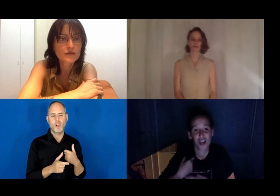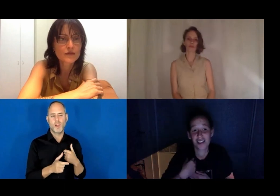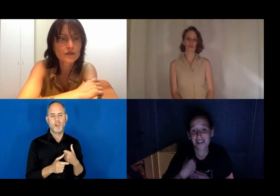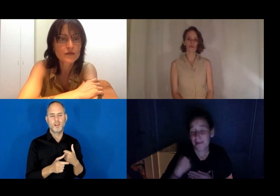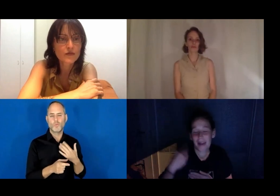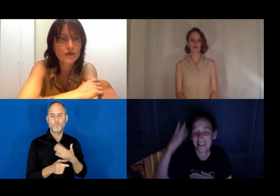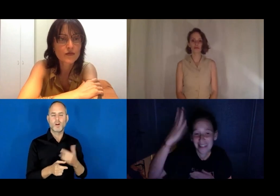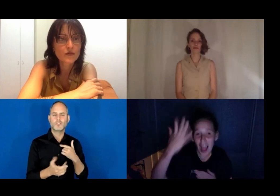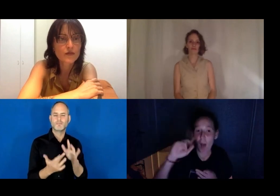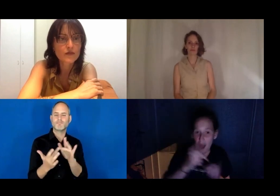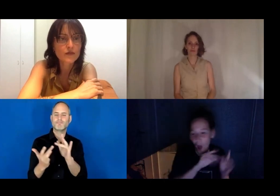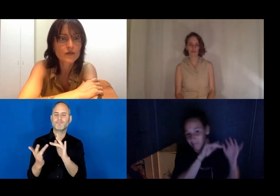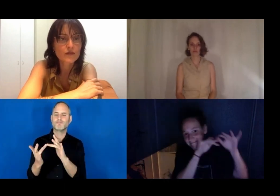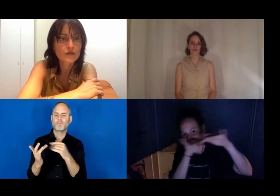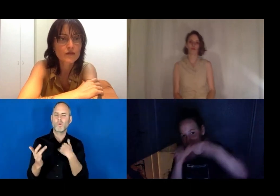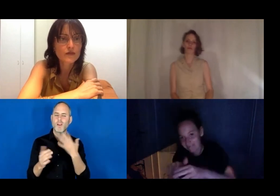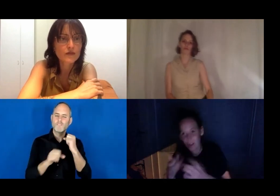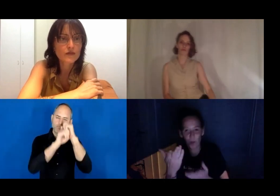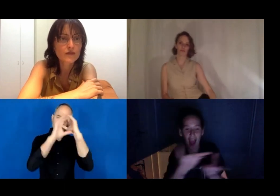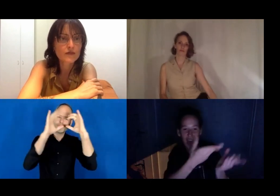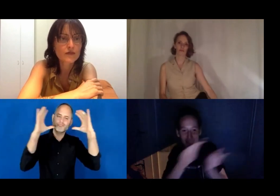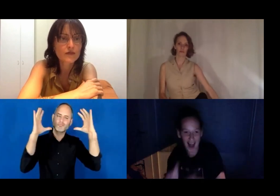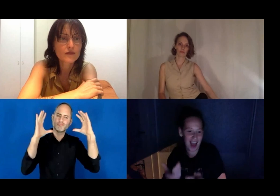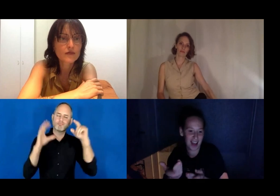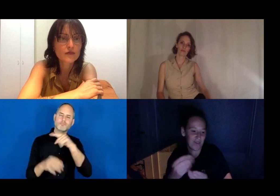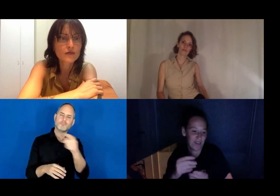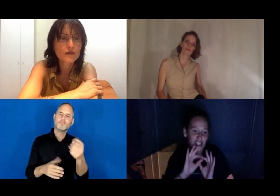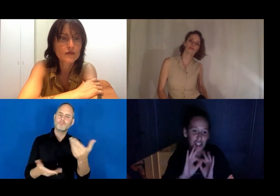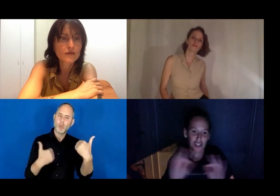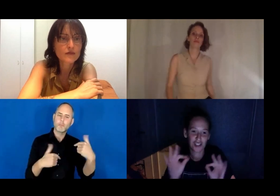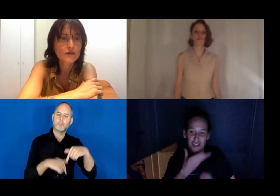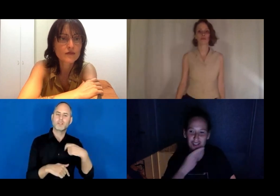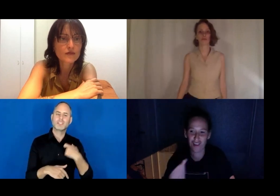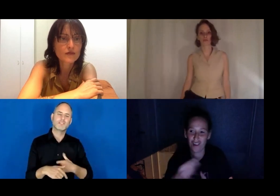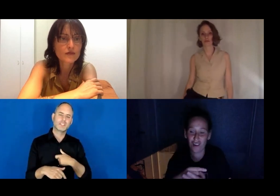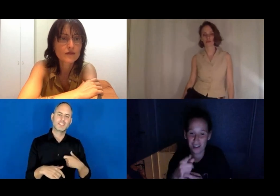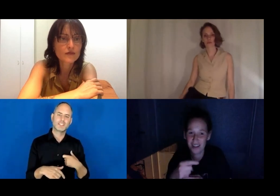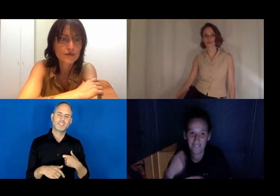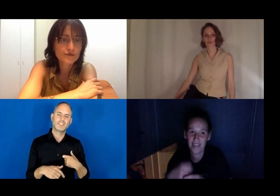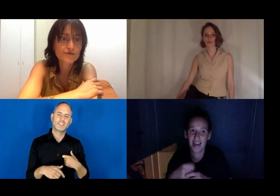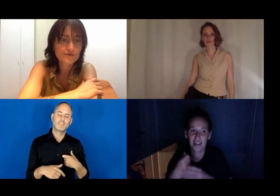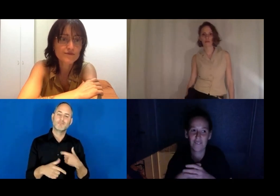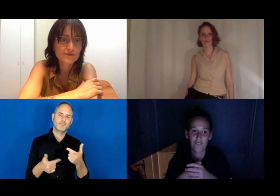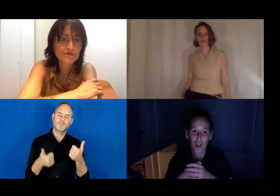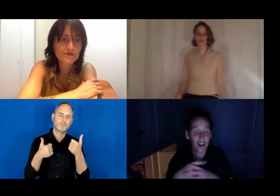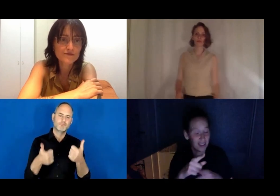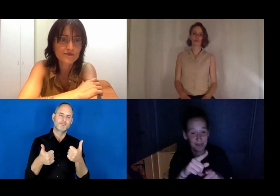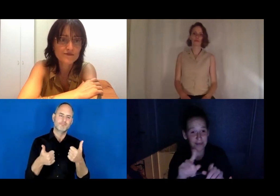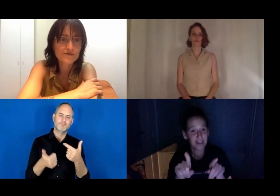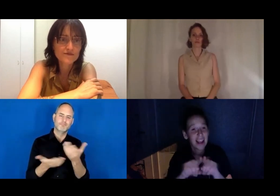And probably have another event to share your thoughts. I really want to spread your ideas here in Switzerland, too.